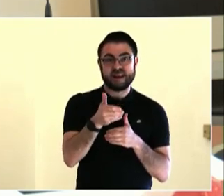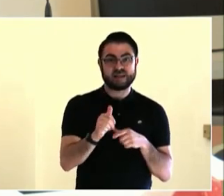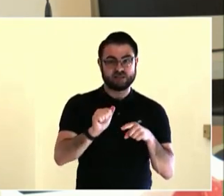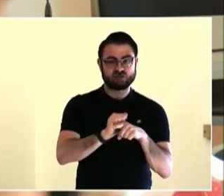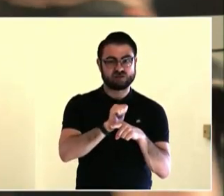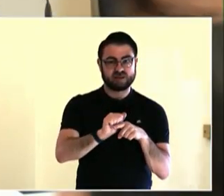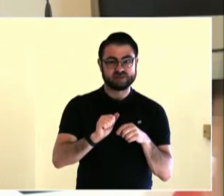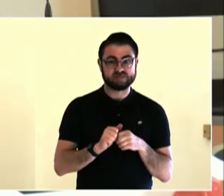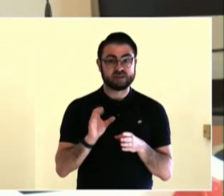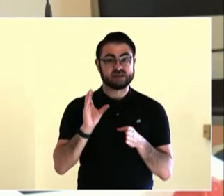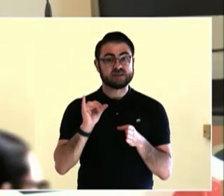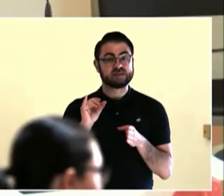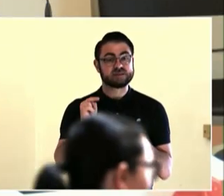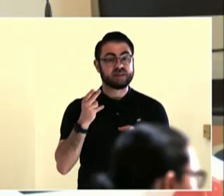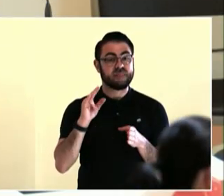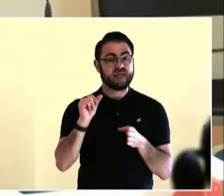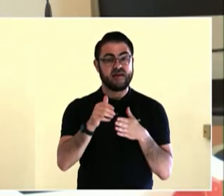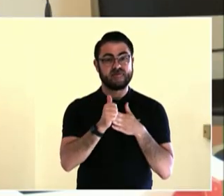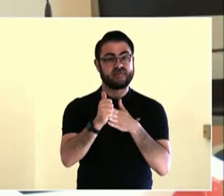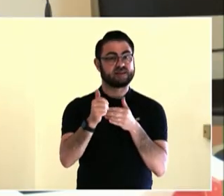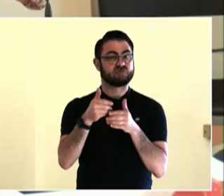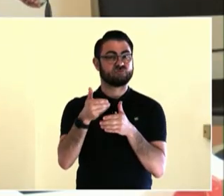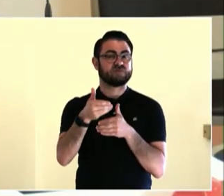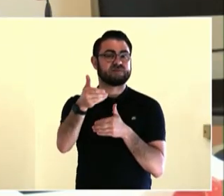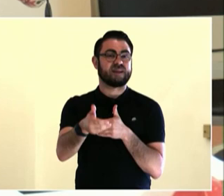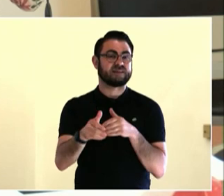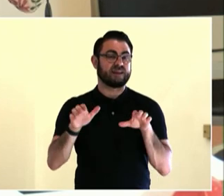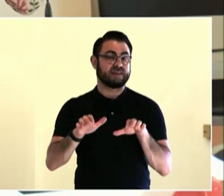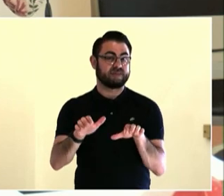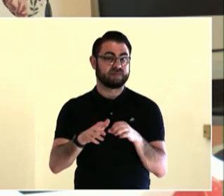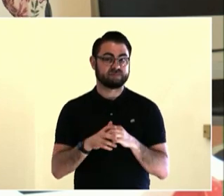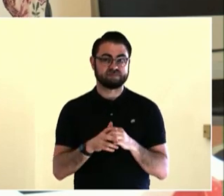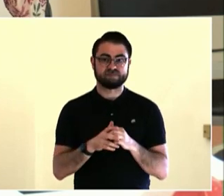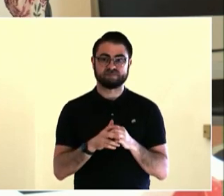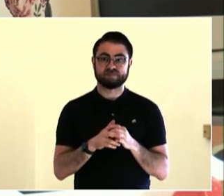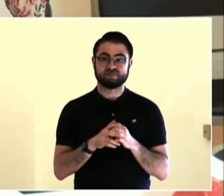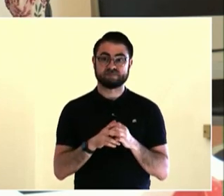days in Portland, what do you think that will look like in ten years?